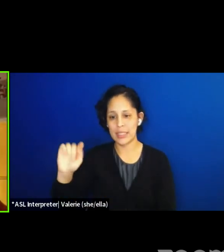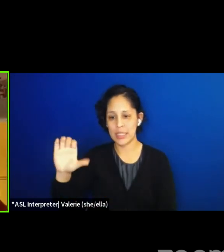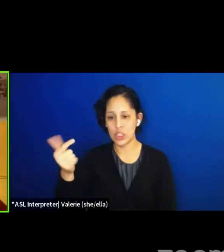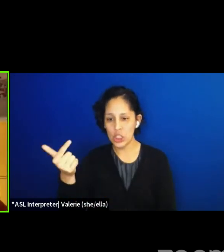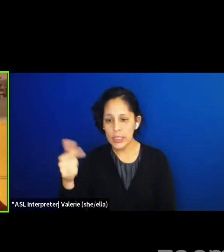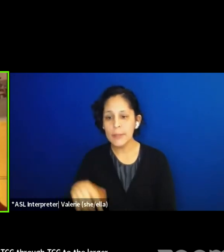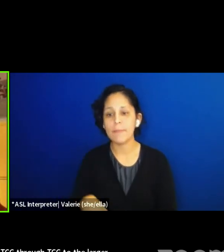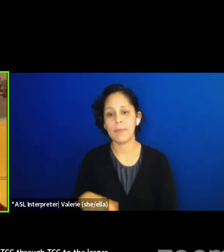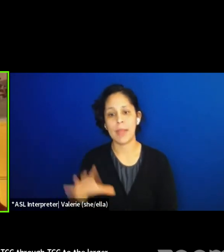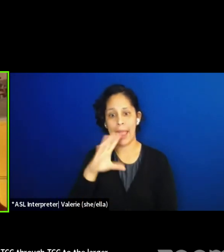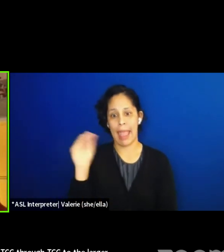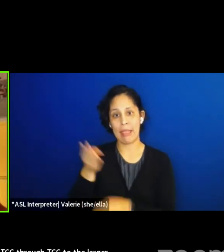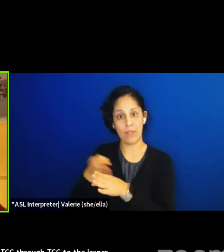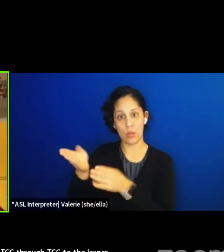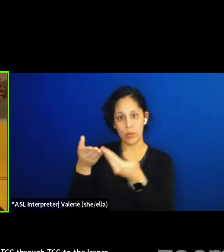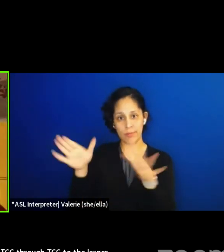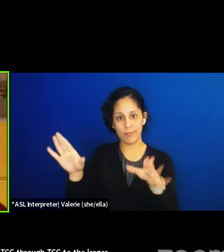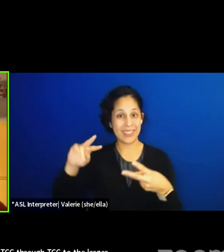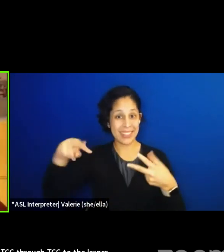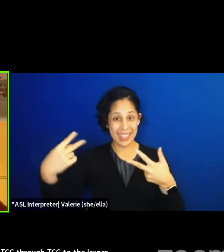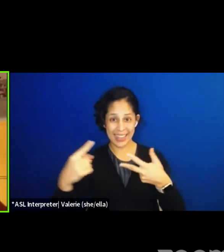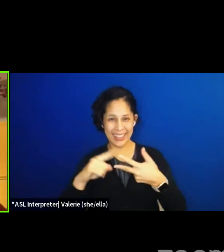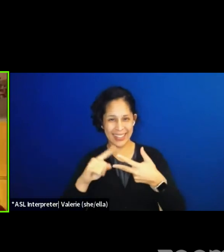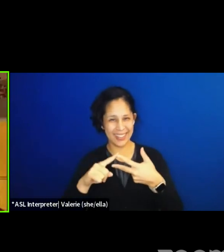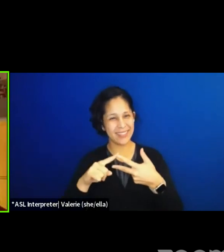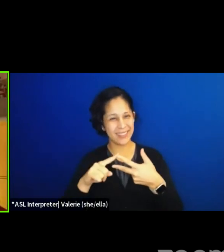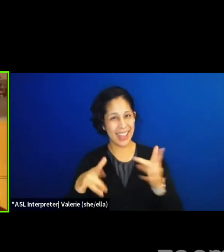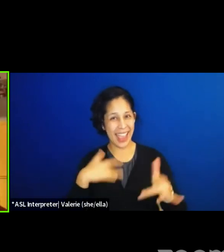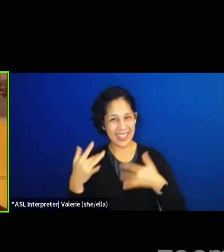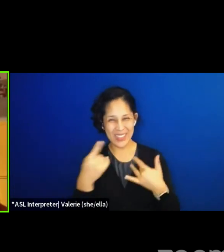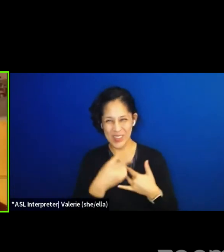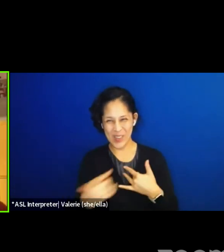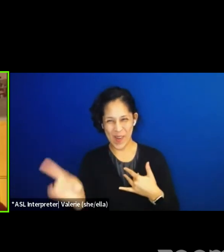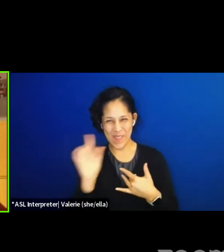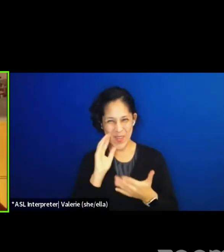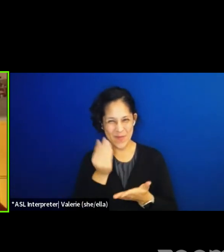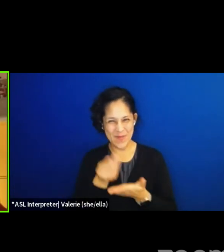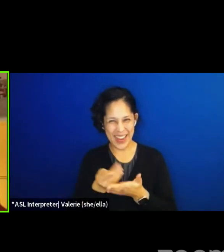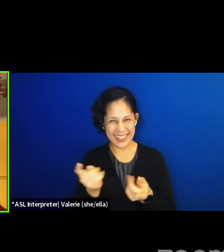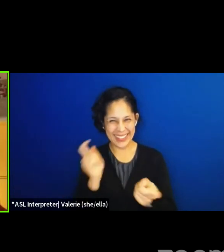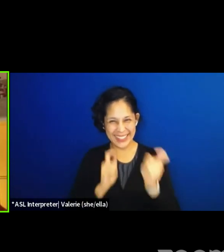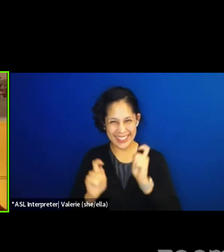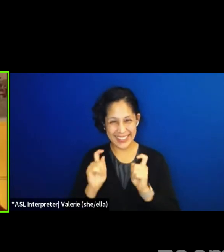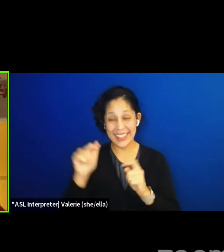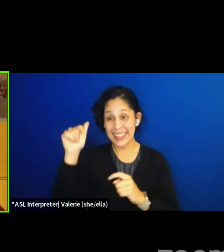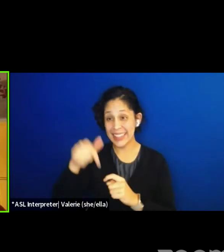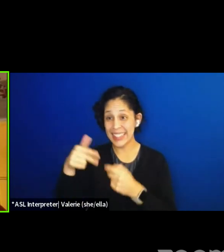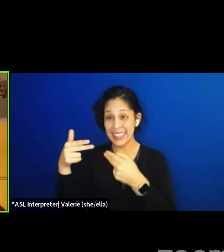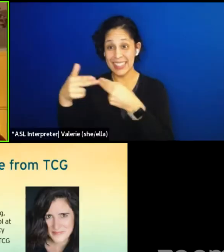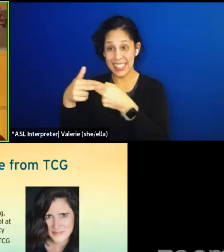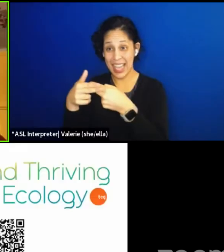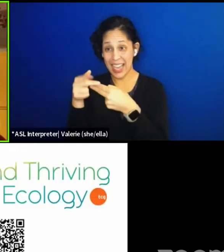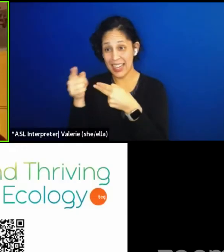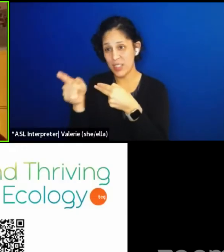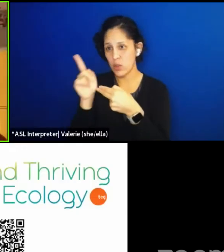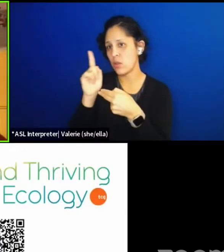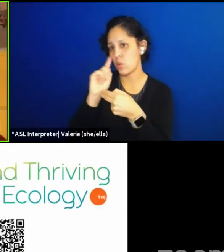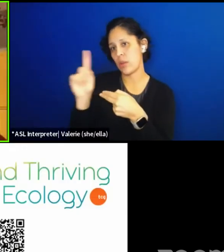The second exciting thing I get to do is ask you for money. So here's a slide that will take you to a couple of different ways you can do it.